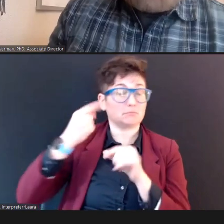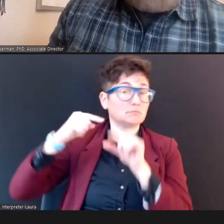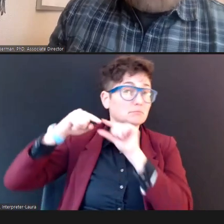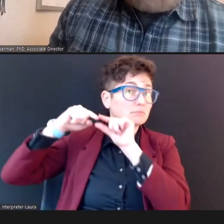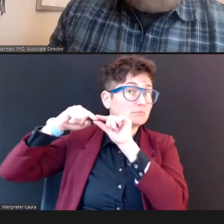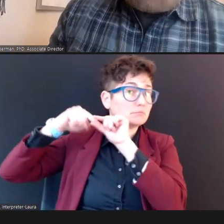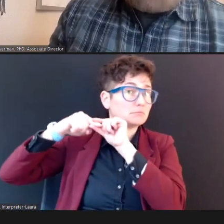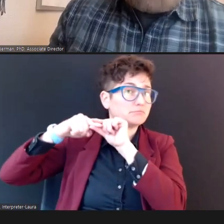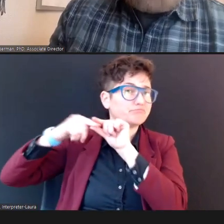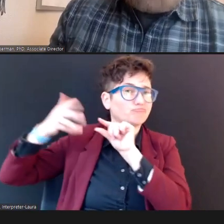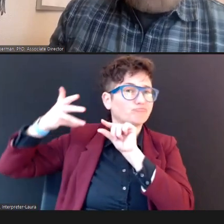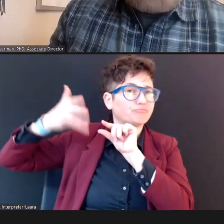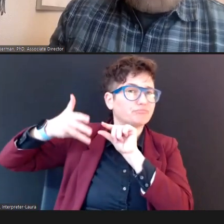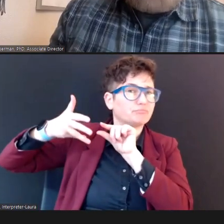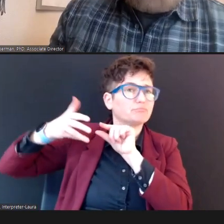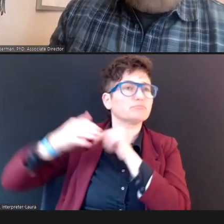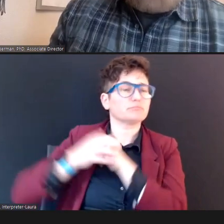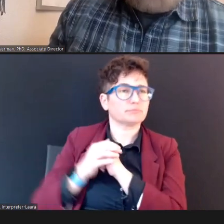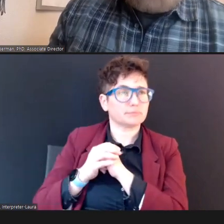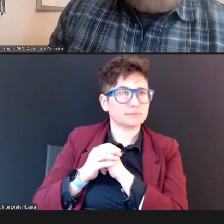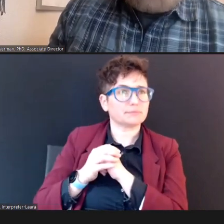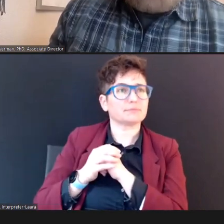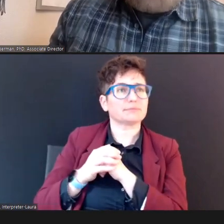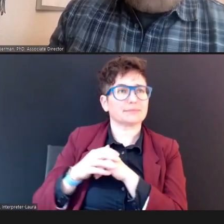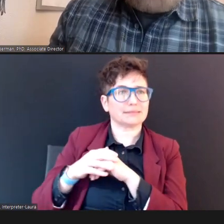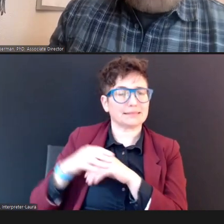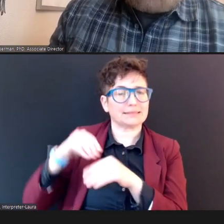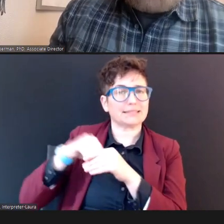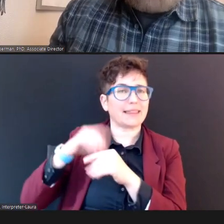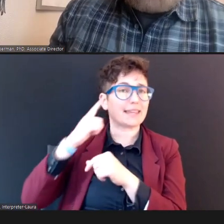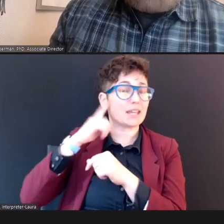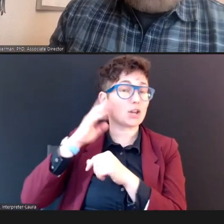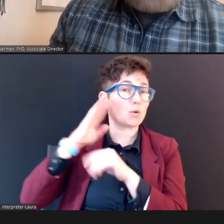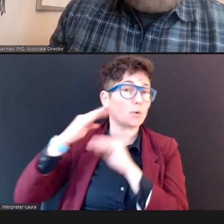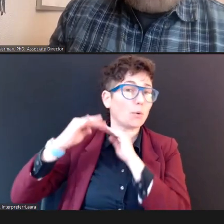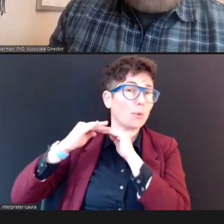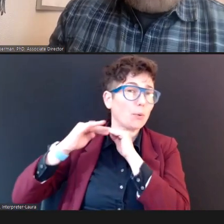independently, in the ear, delivers a low volume sound stimulus into the ear.